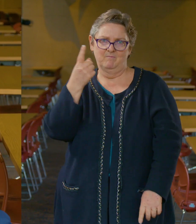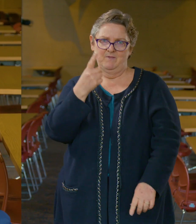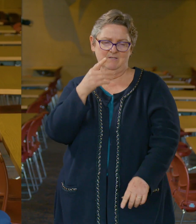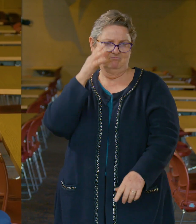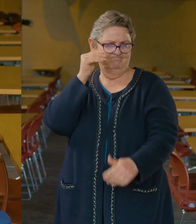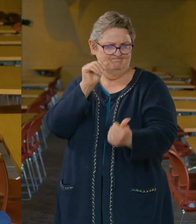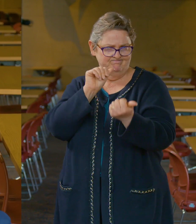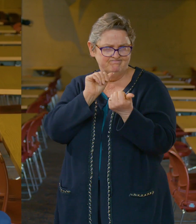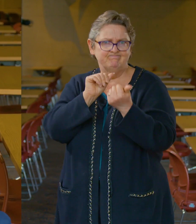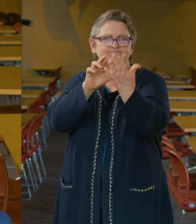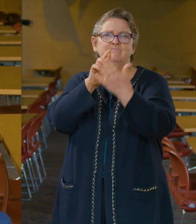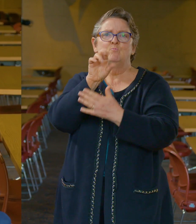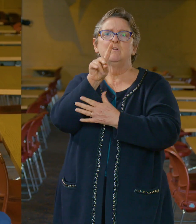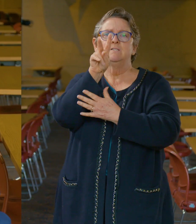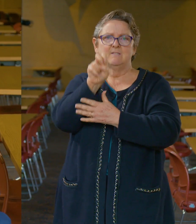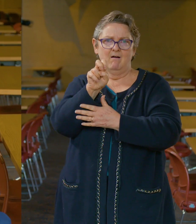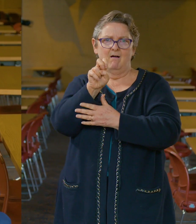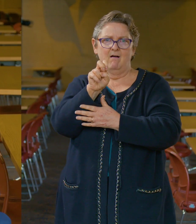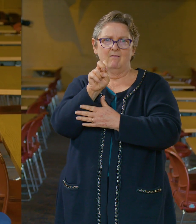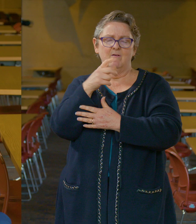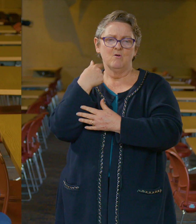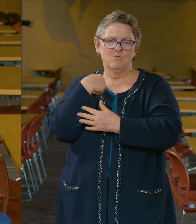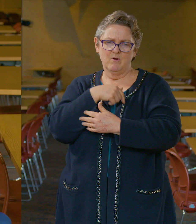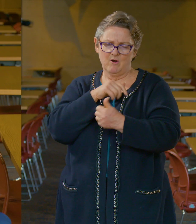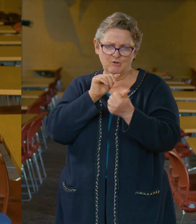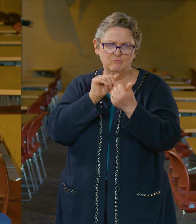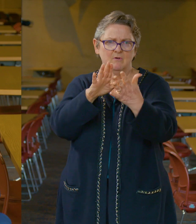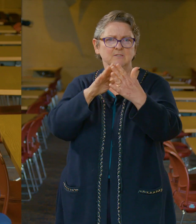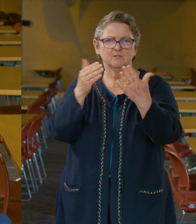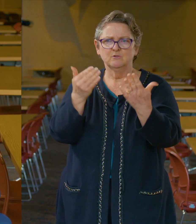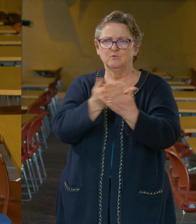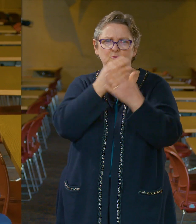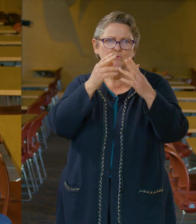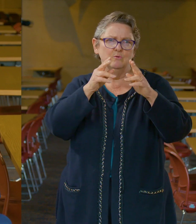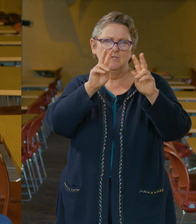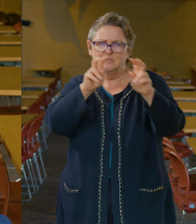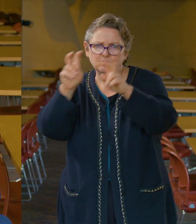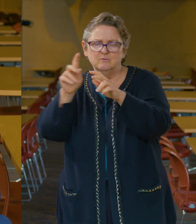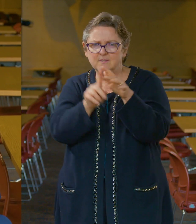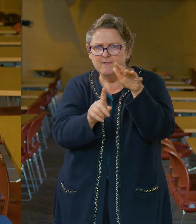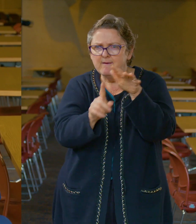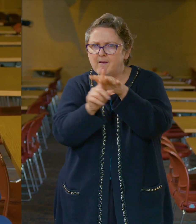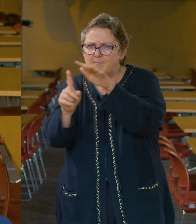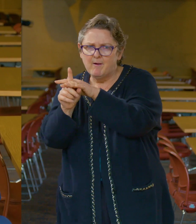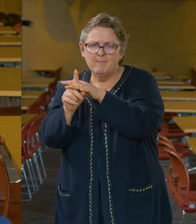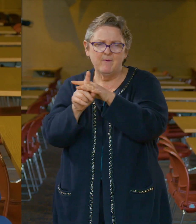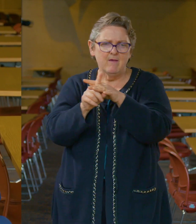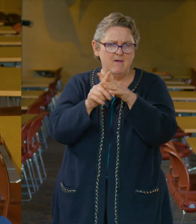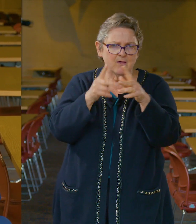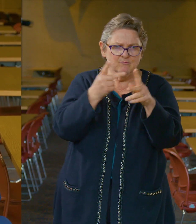We’ve made it our mission to confront, address, and mitigate issues as they arise in this